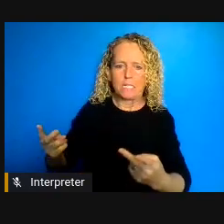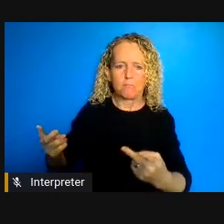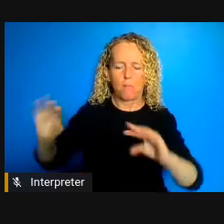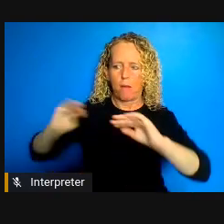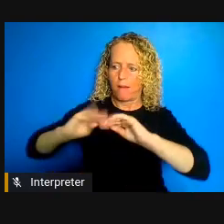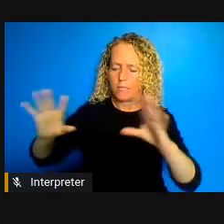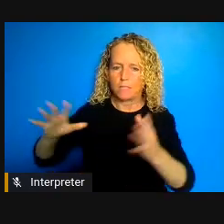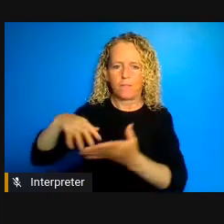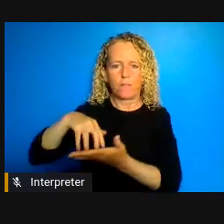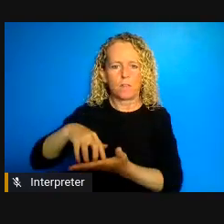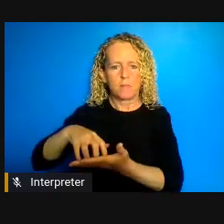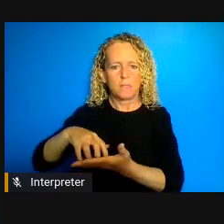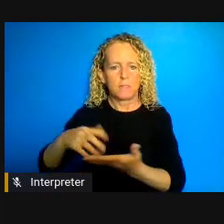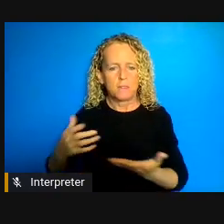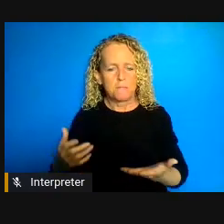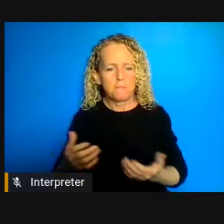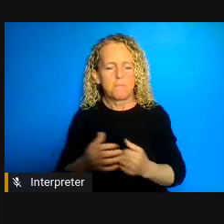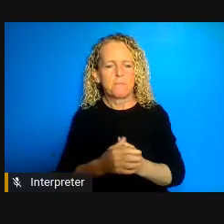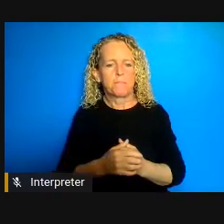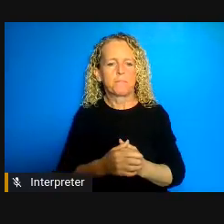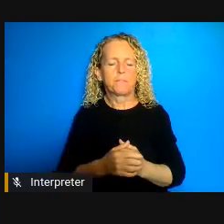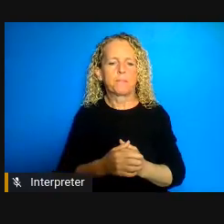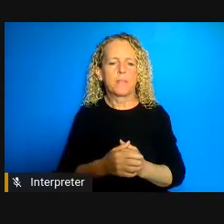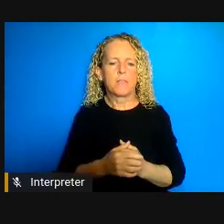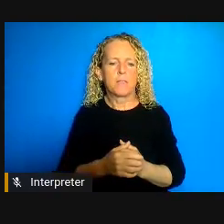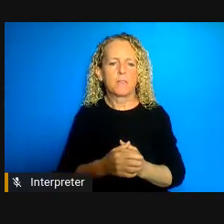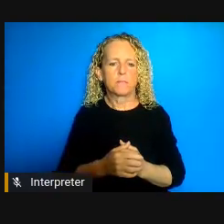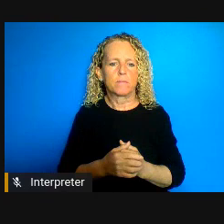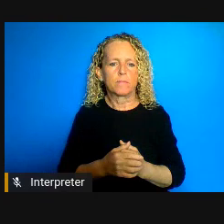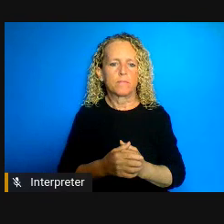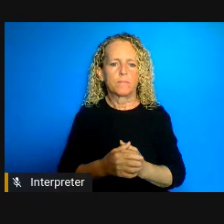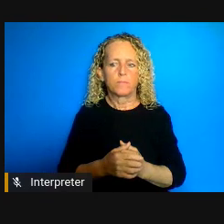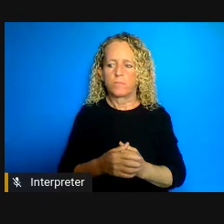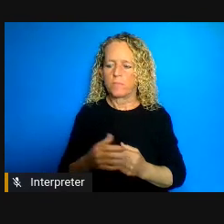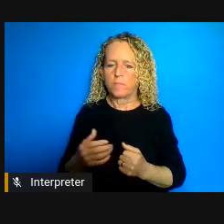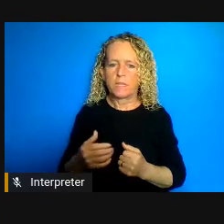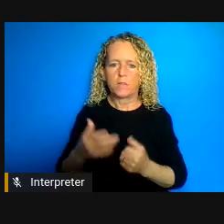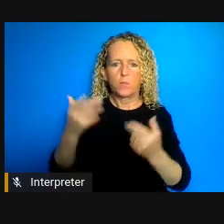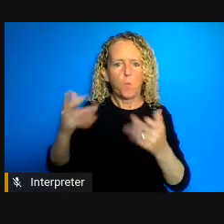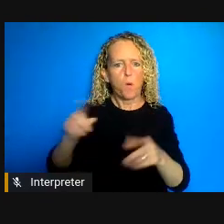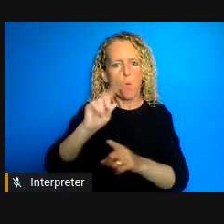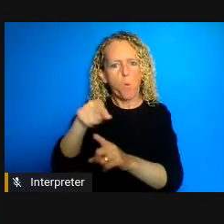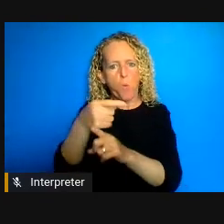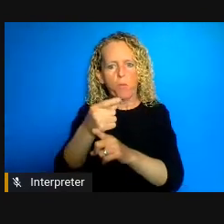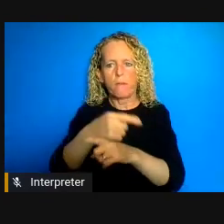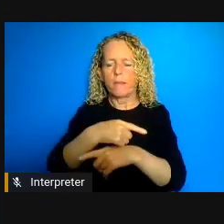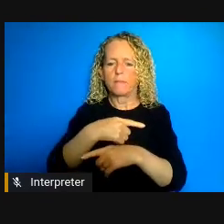sanitizers to actually get appropriate Human Resources housing and and poverty